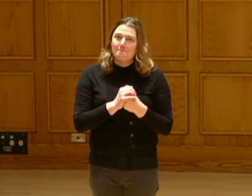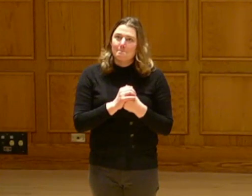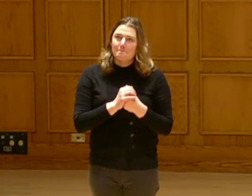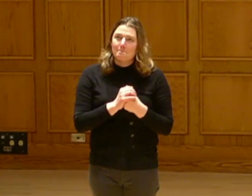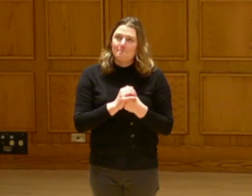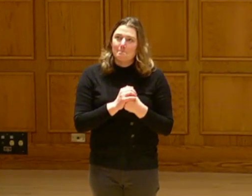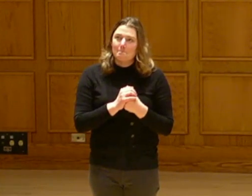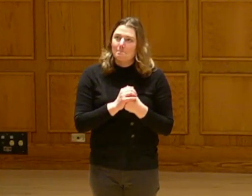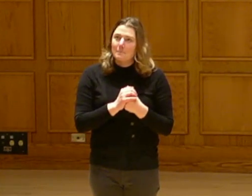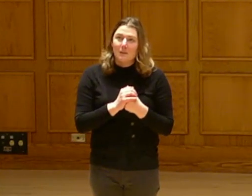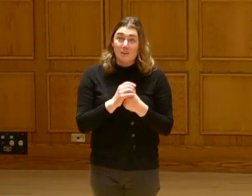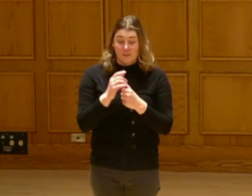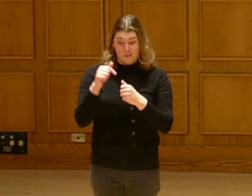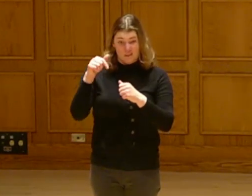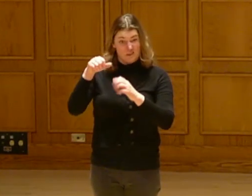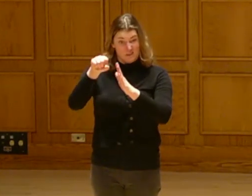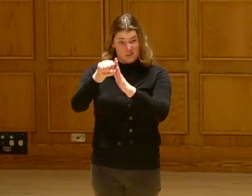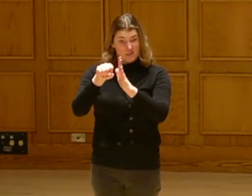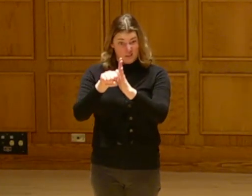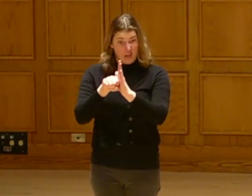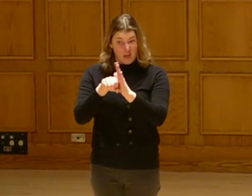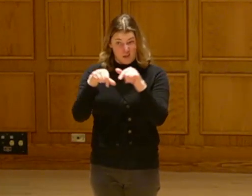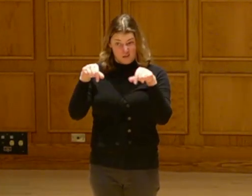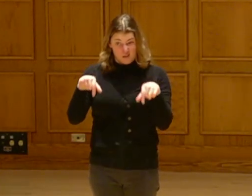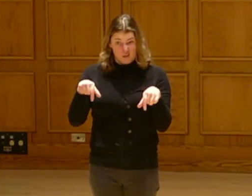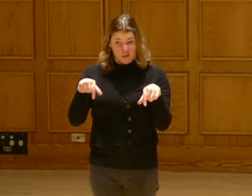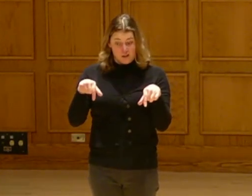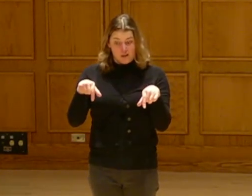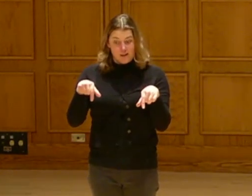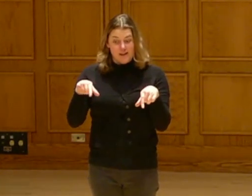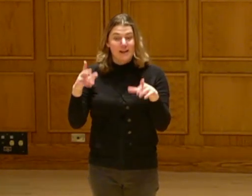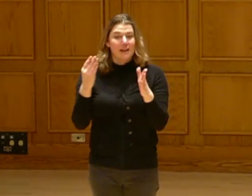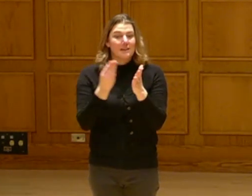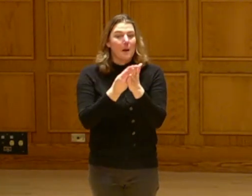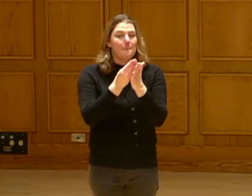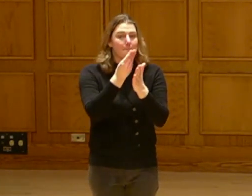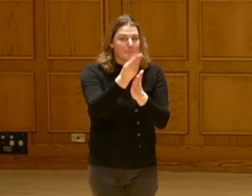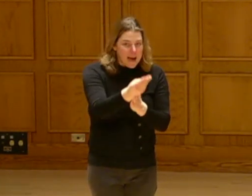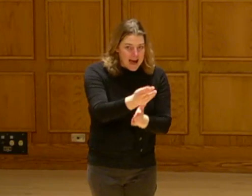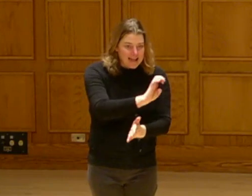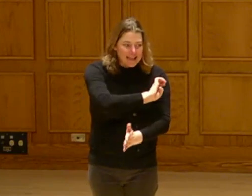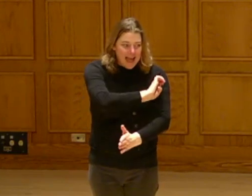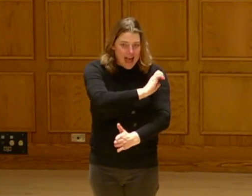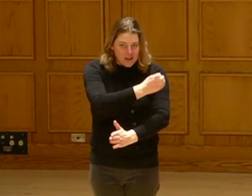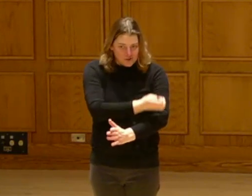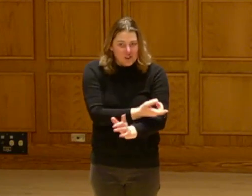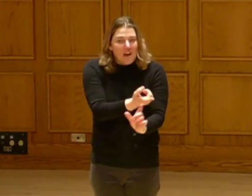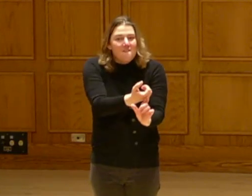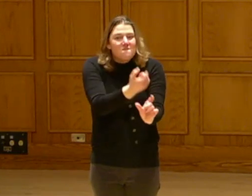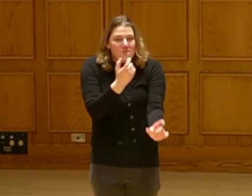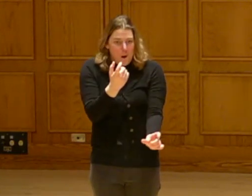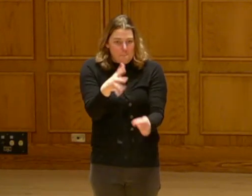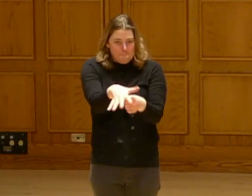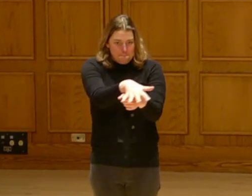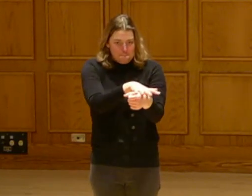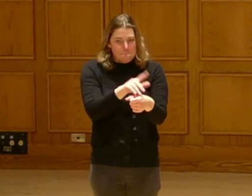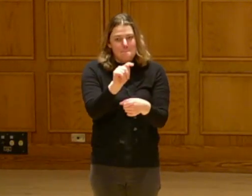This is one of the first times that the state is purchasing energy from a tribal nation.